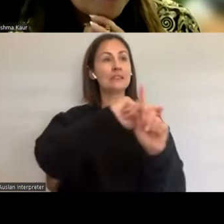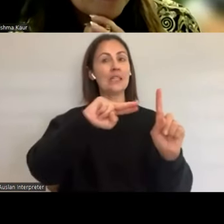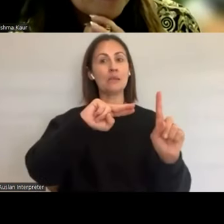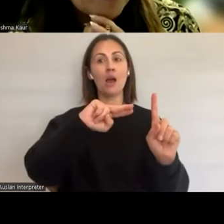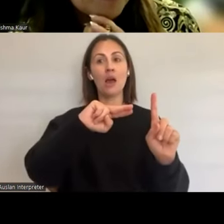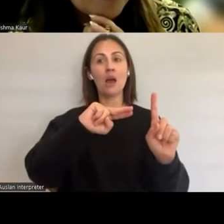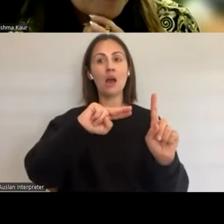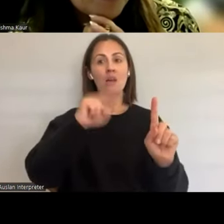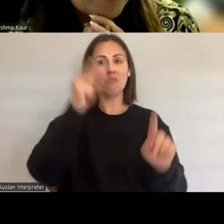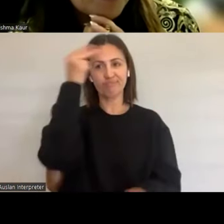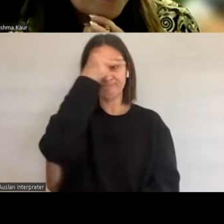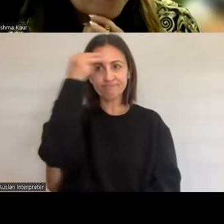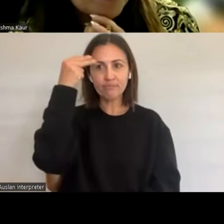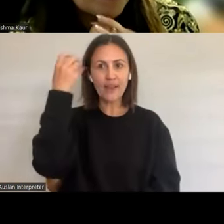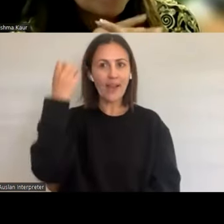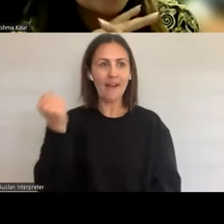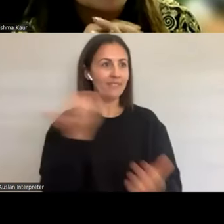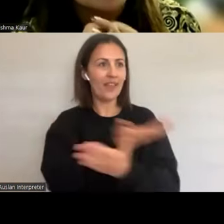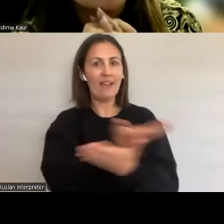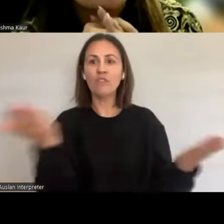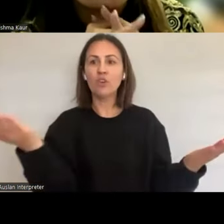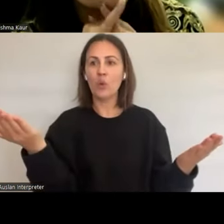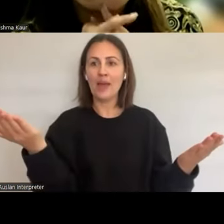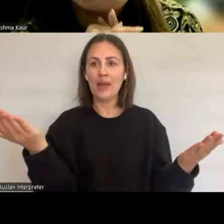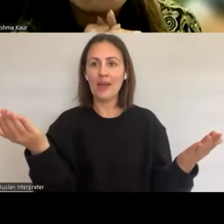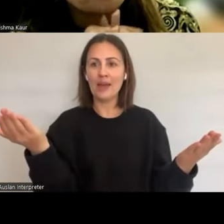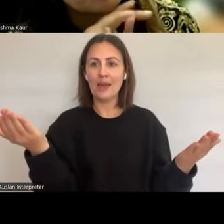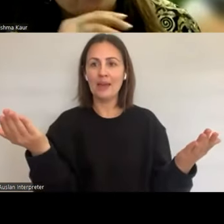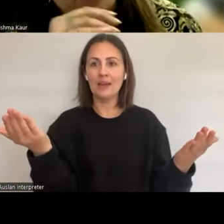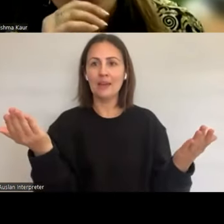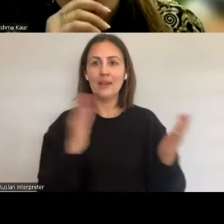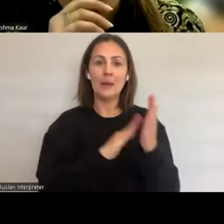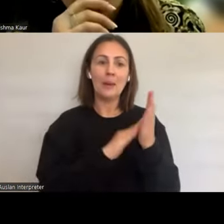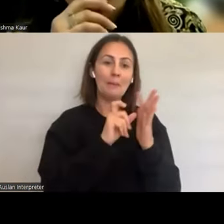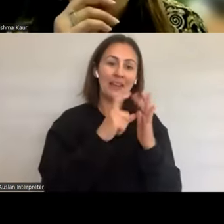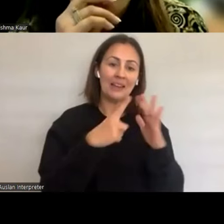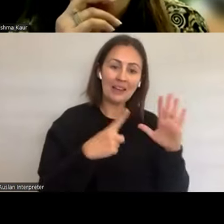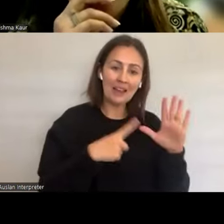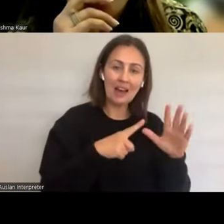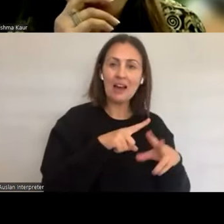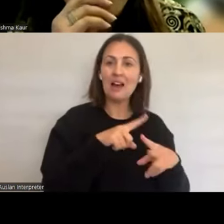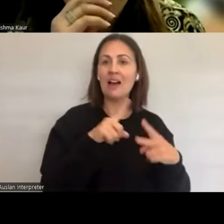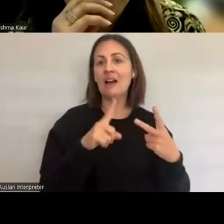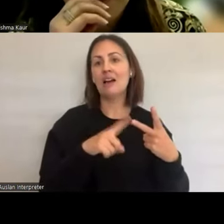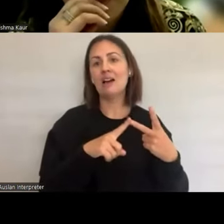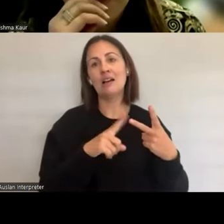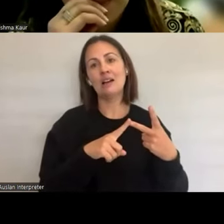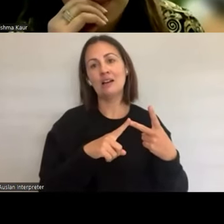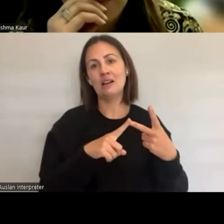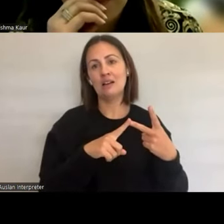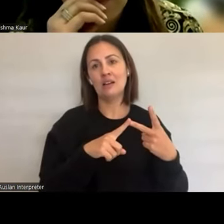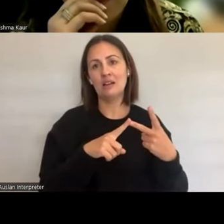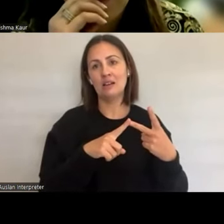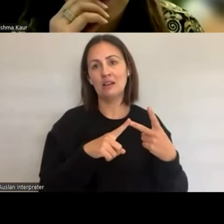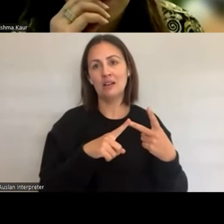in every media concept that you look at. It's in, you know, We are born, we are socialized,